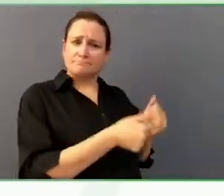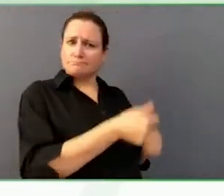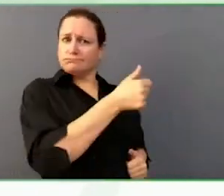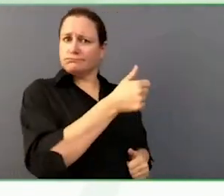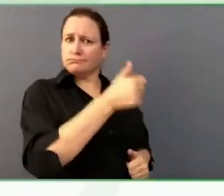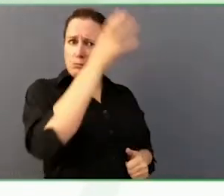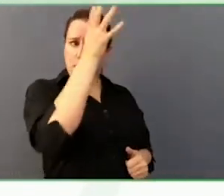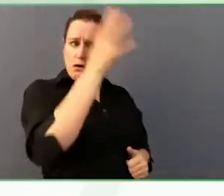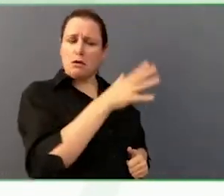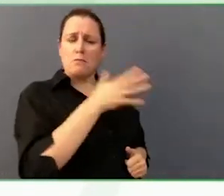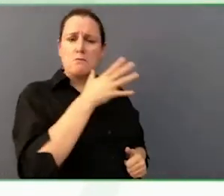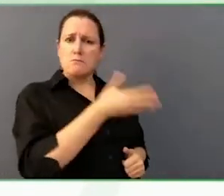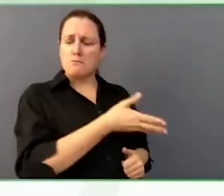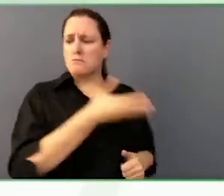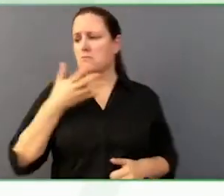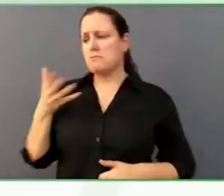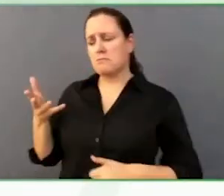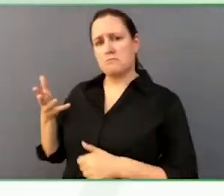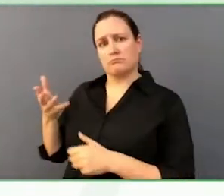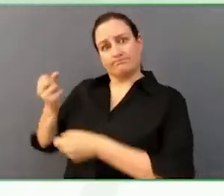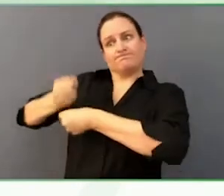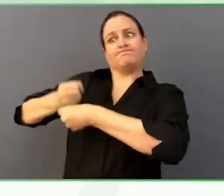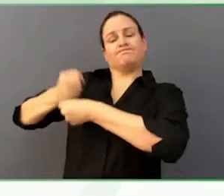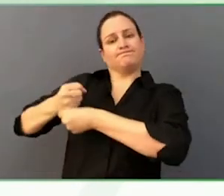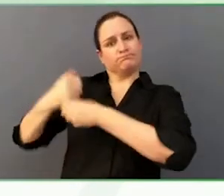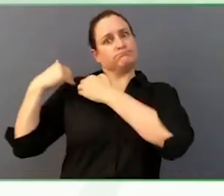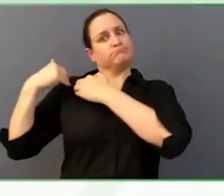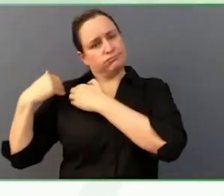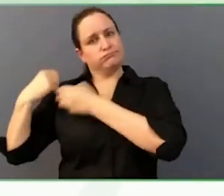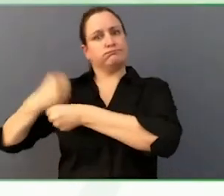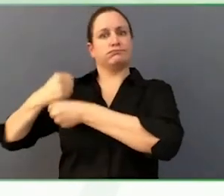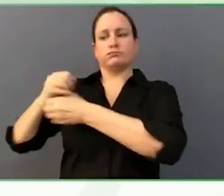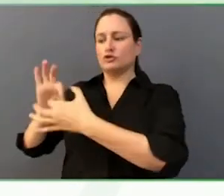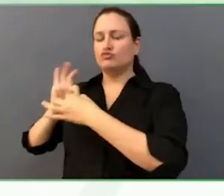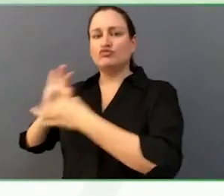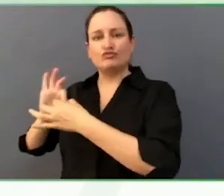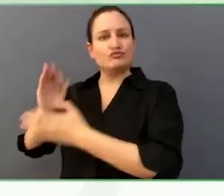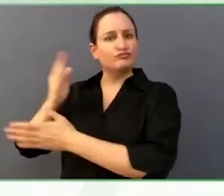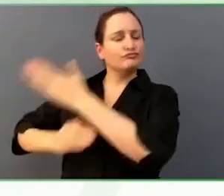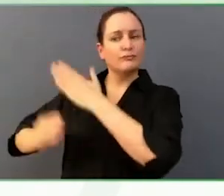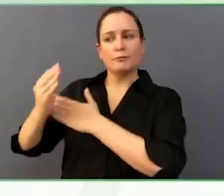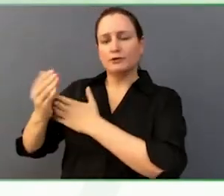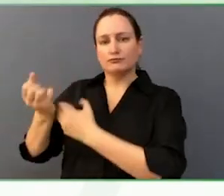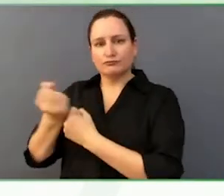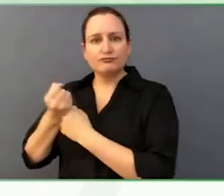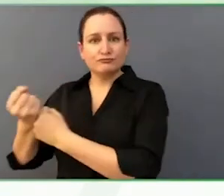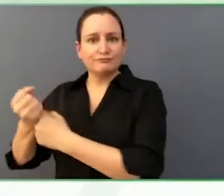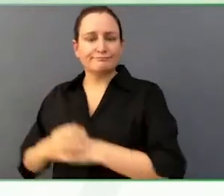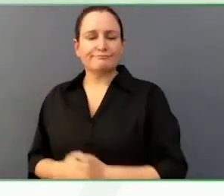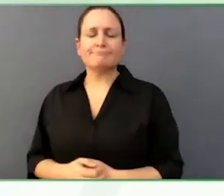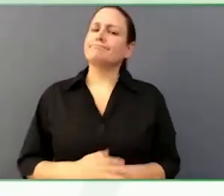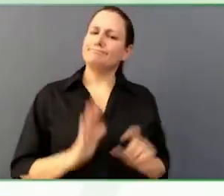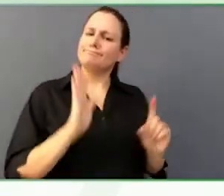Lets start with Donna, can you please describe Nicholas and his circle of care? Medication between Nicholas, the family, and the staff. Of course. Laura jump in.